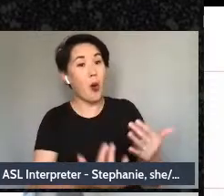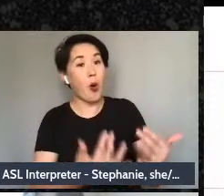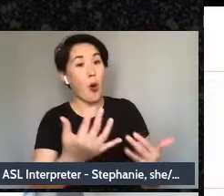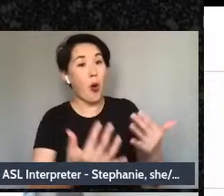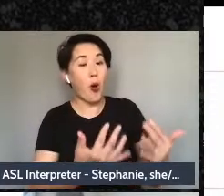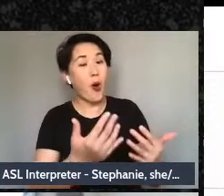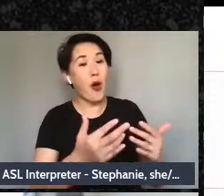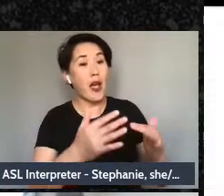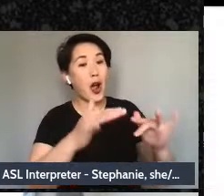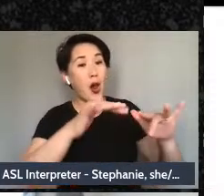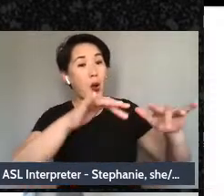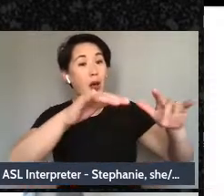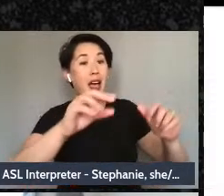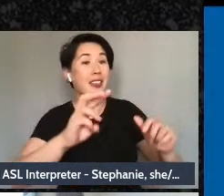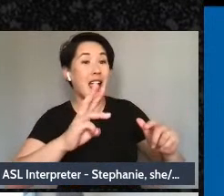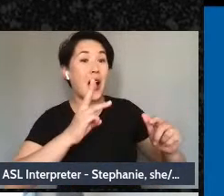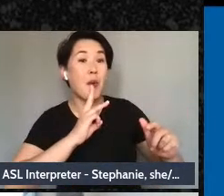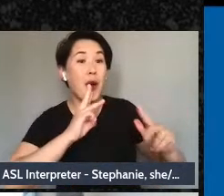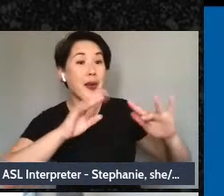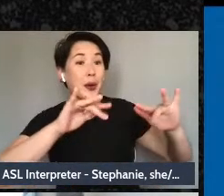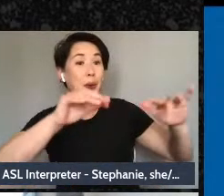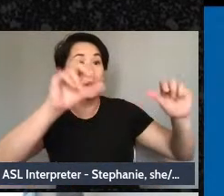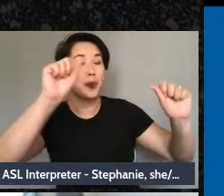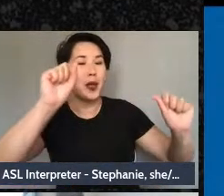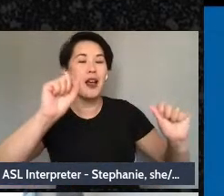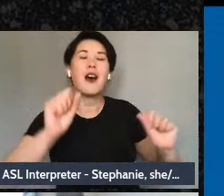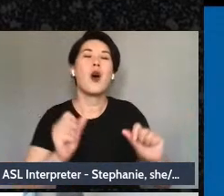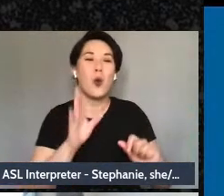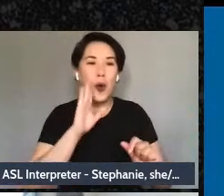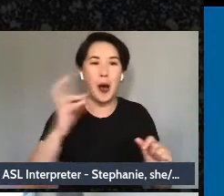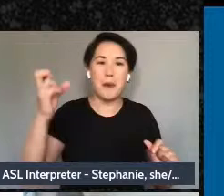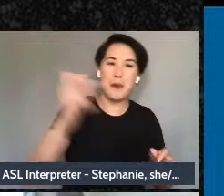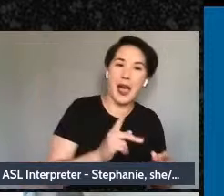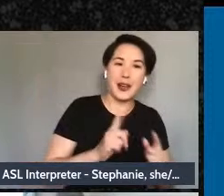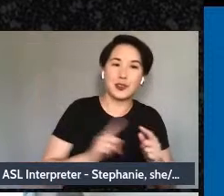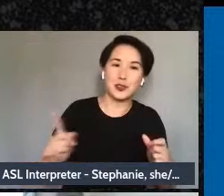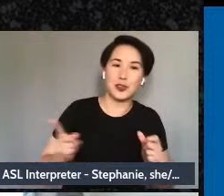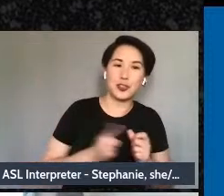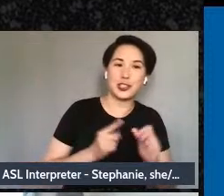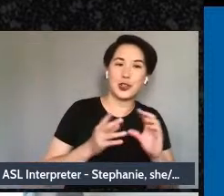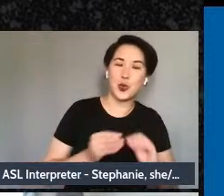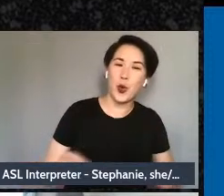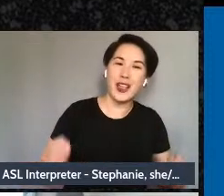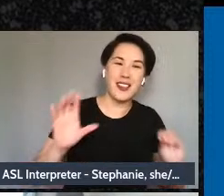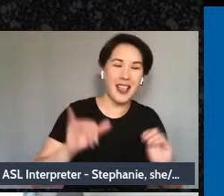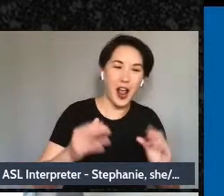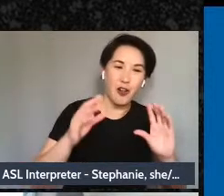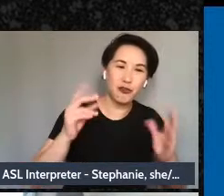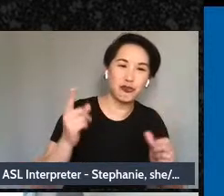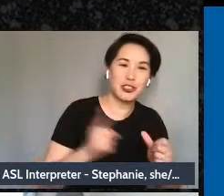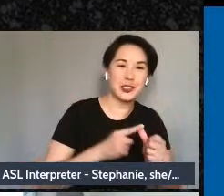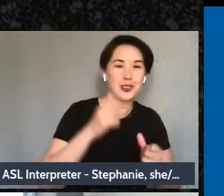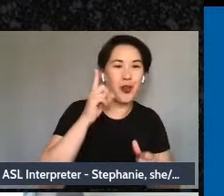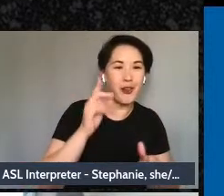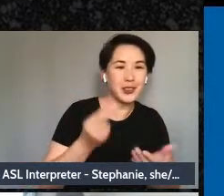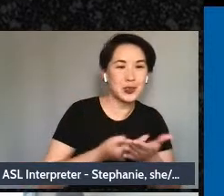Next slide please. So we're going to read to you Mary's story, and it's in a couple of slides.